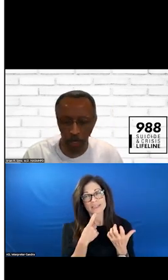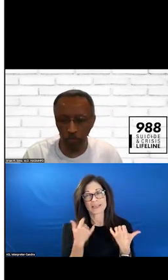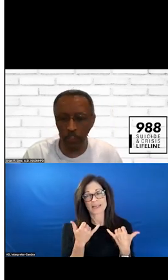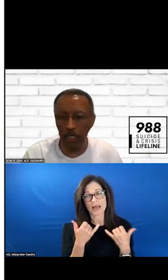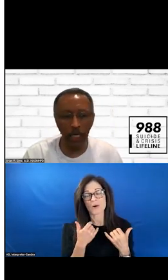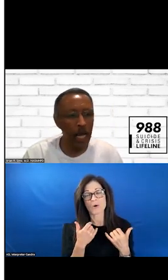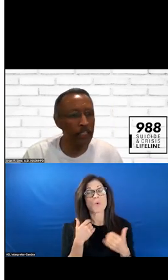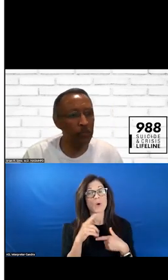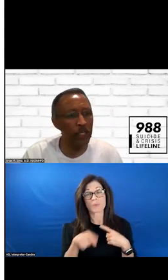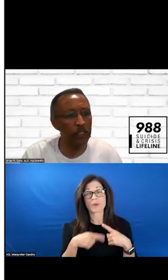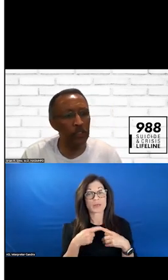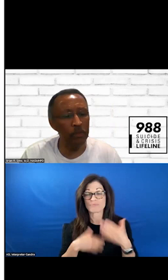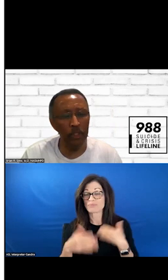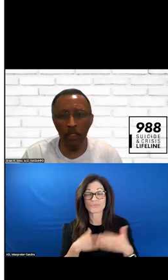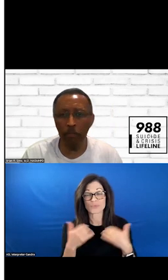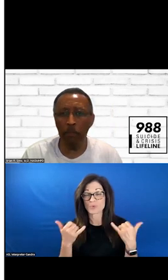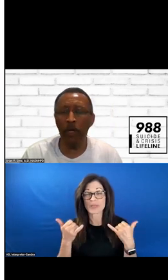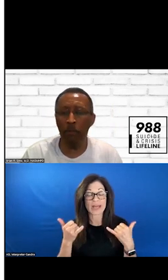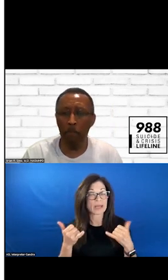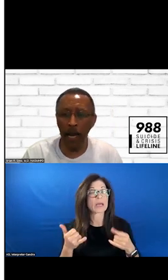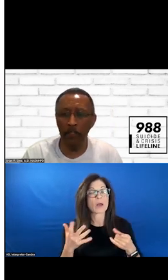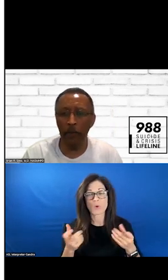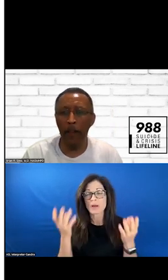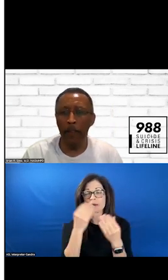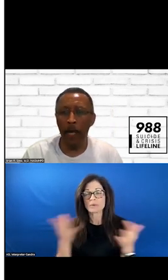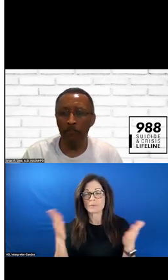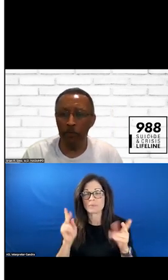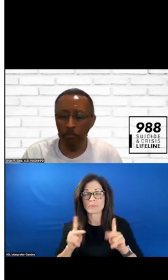JAM FOR TODAY, I WANTED TO GIVE PEOPLE A REMINDER THAT IF YOU